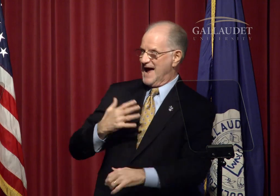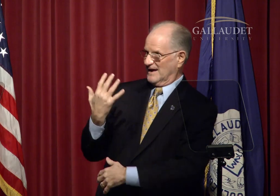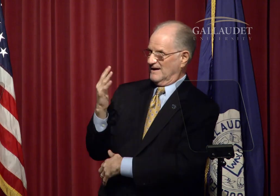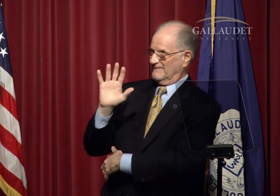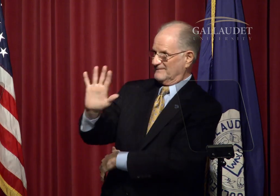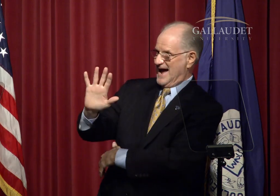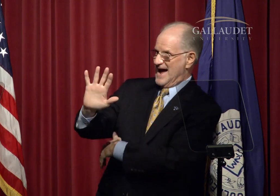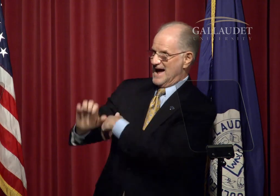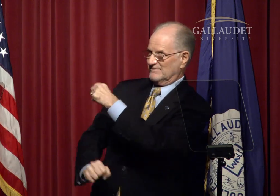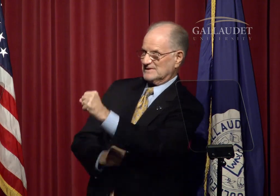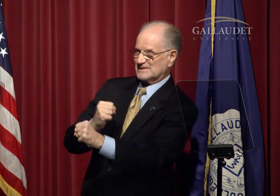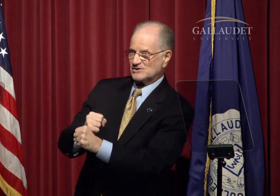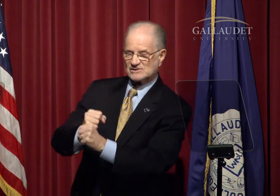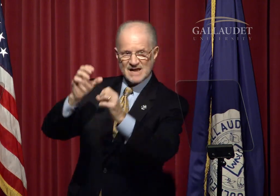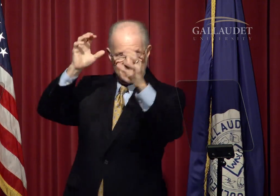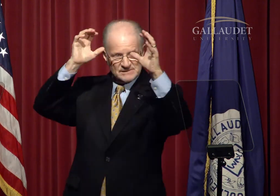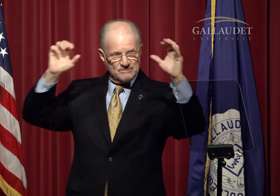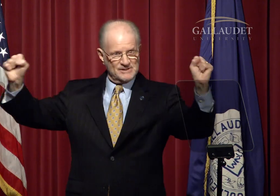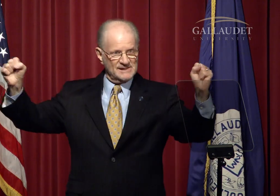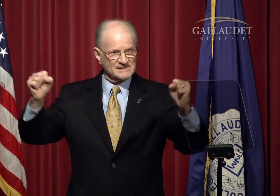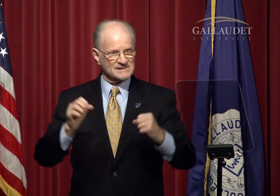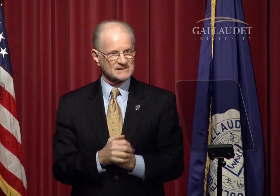during my five years as President.